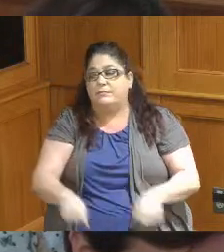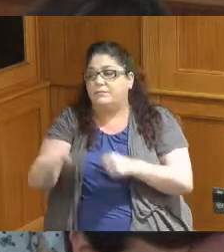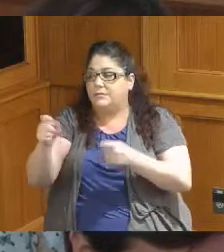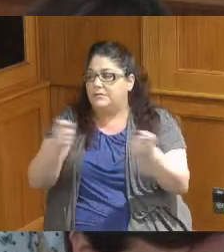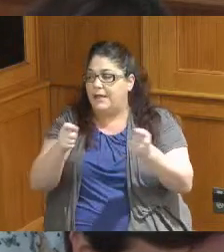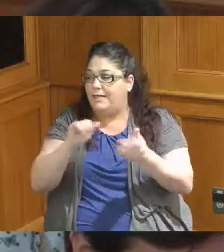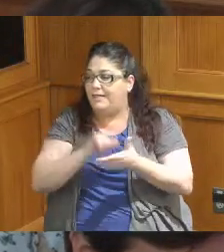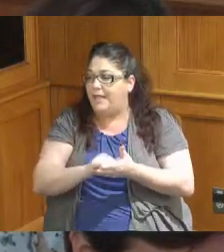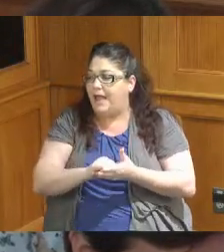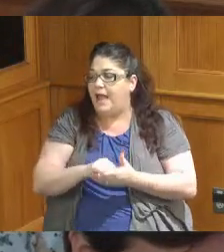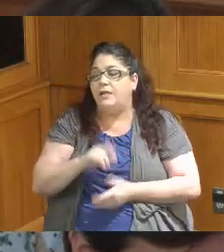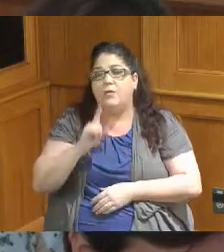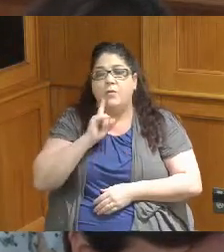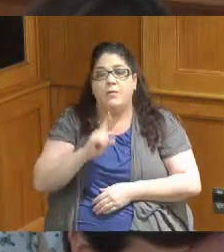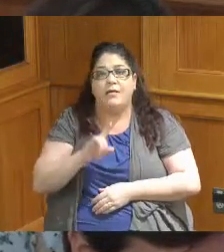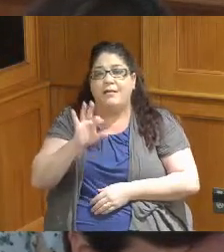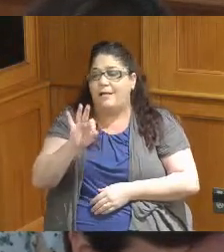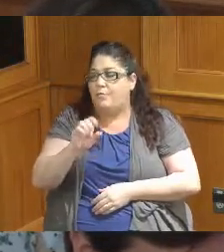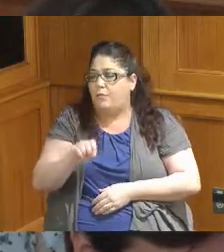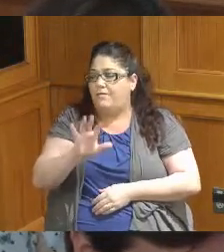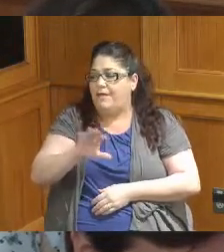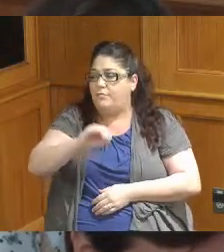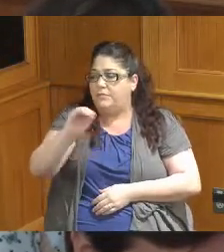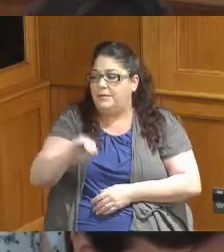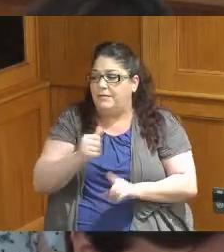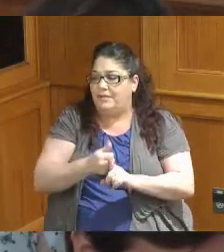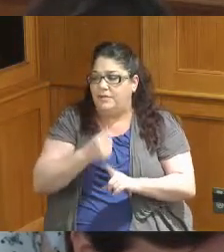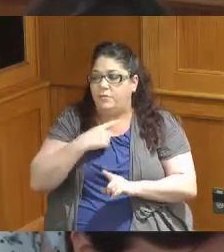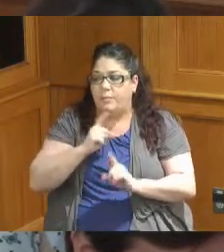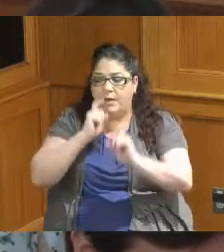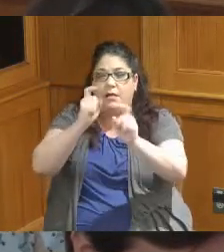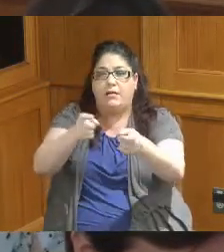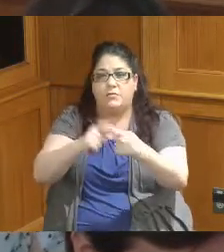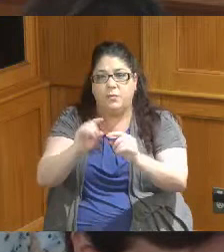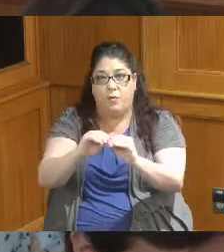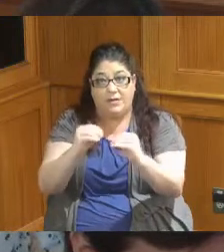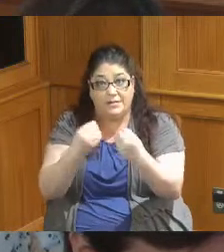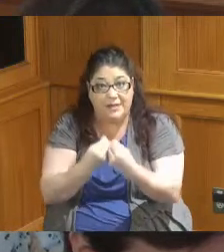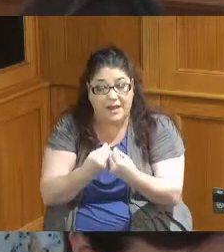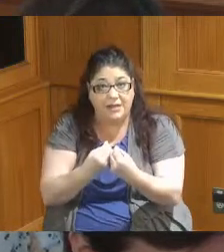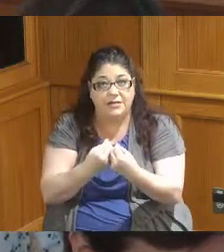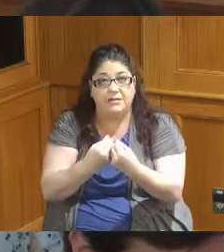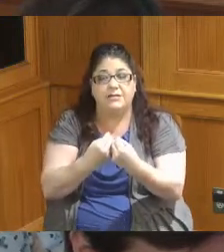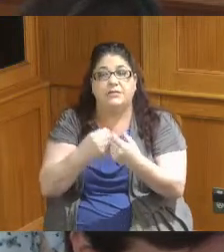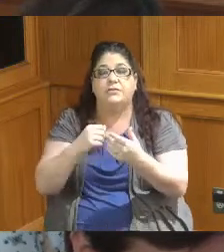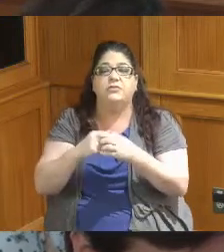percent of this funding will actually be deployed to organizations in the approach of Grants which